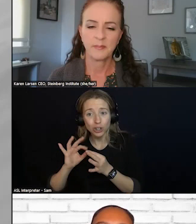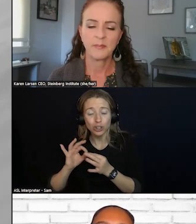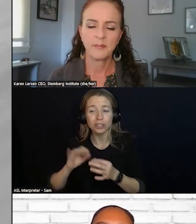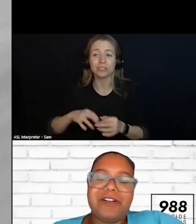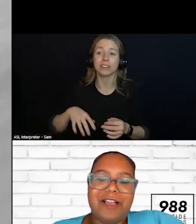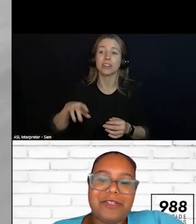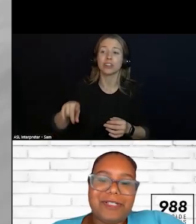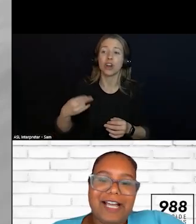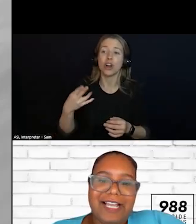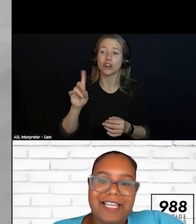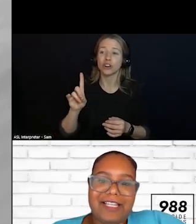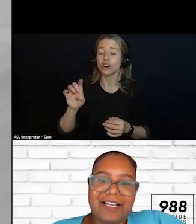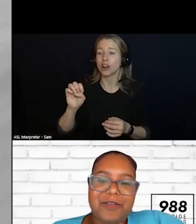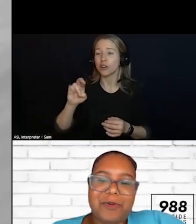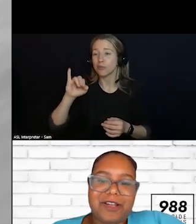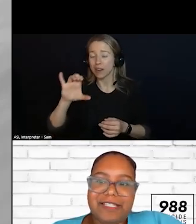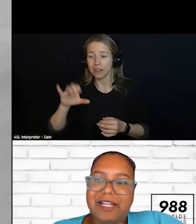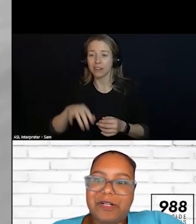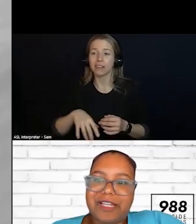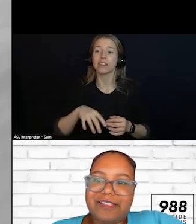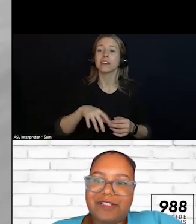AND ERIC AND KAREN. I WANT TO HIGHLIGHT THE STEIN BURG INSTITUTE